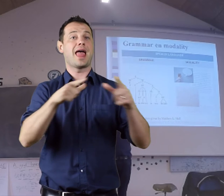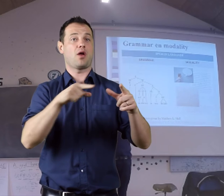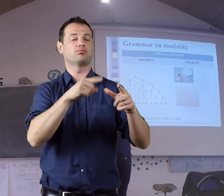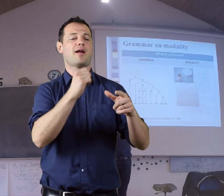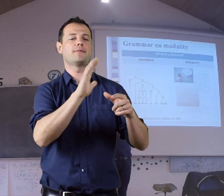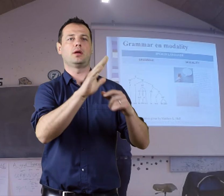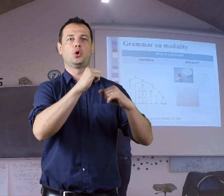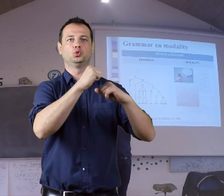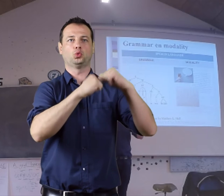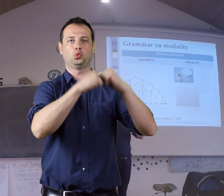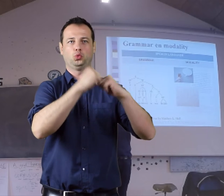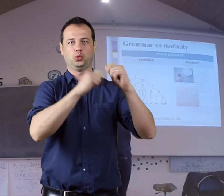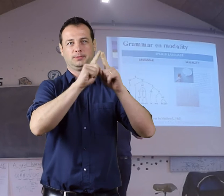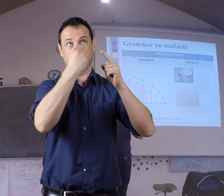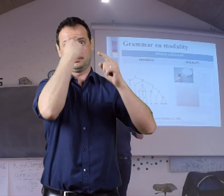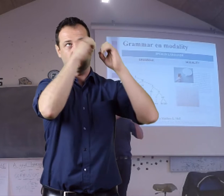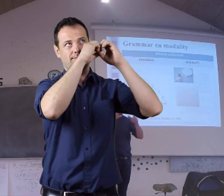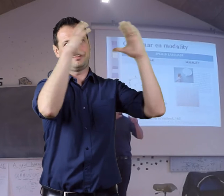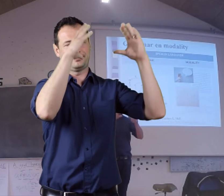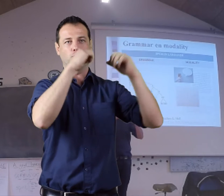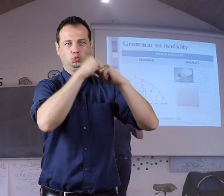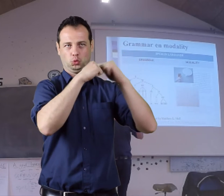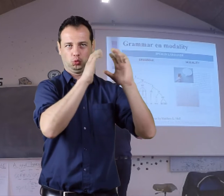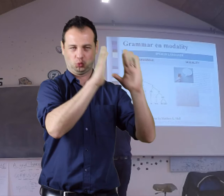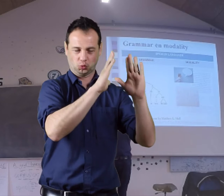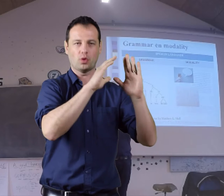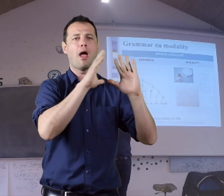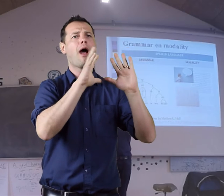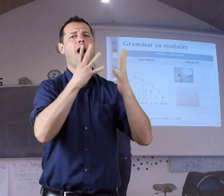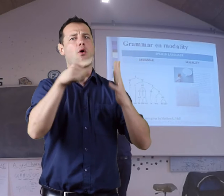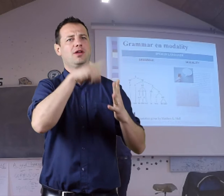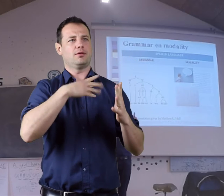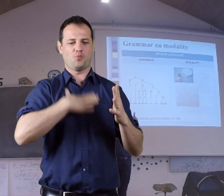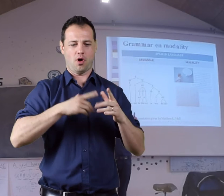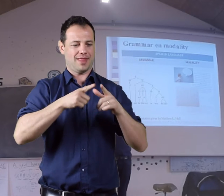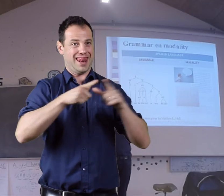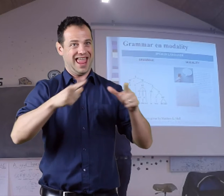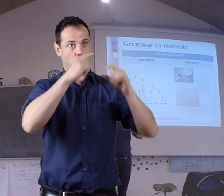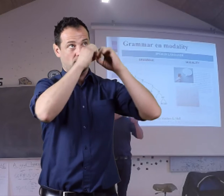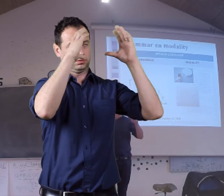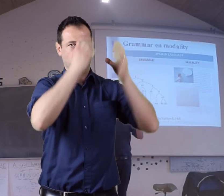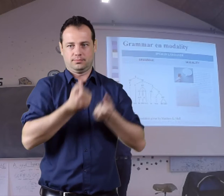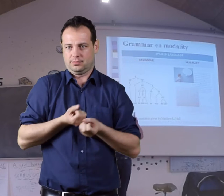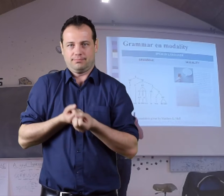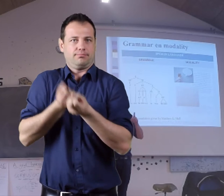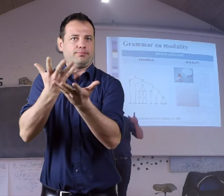Language has its own structure for how you want to express something.